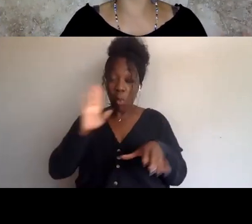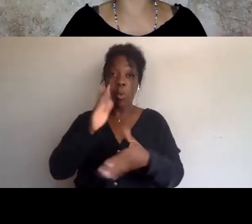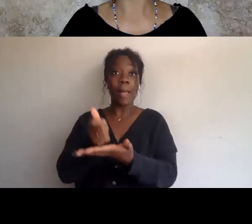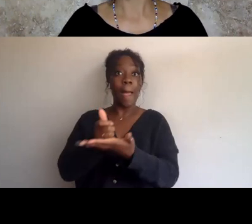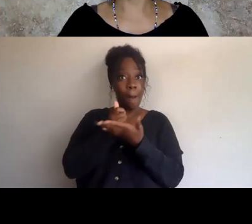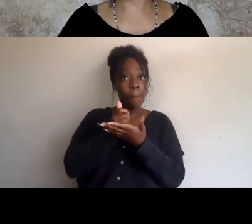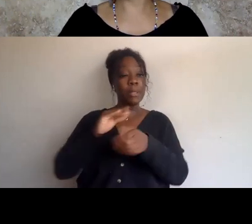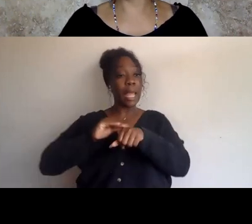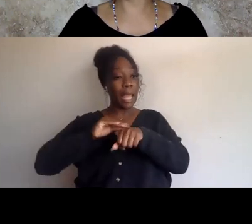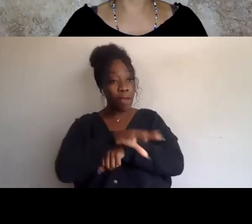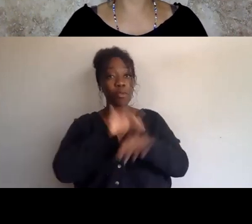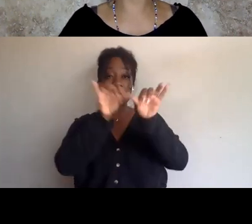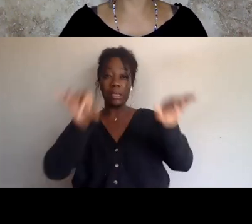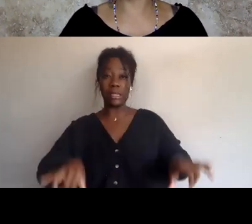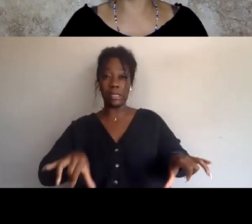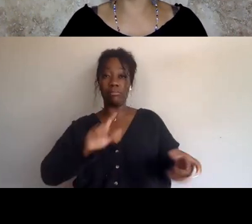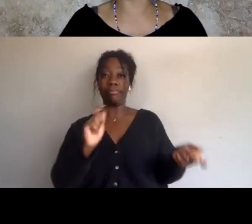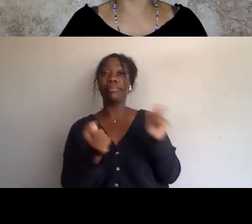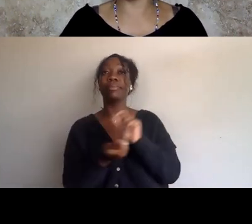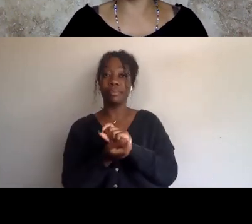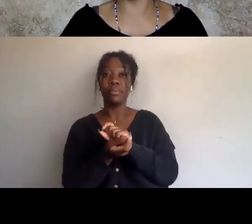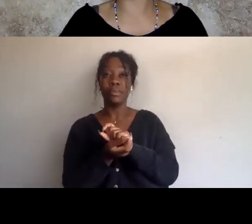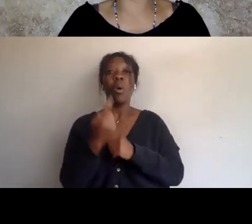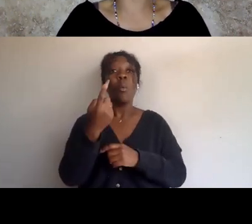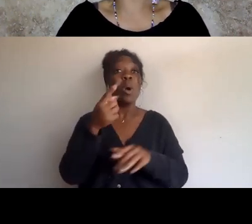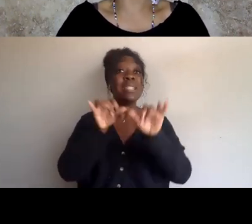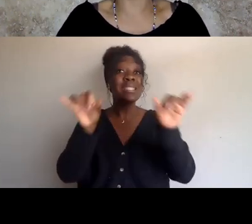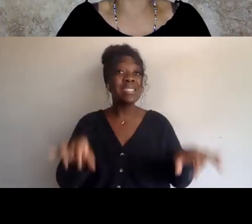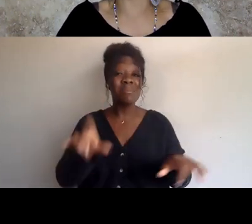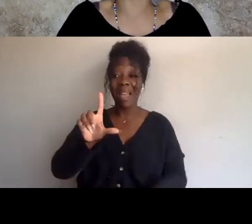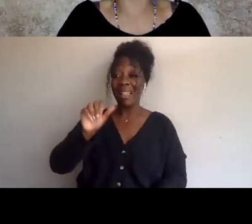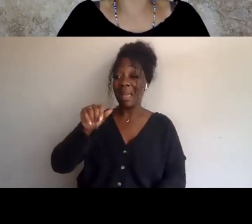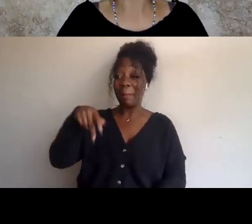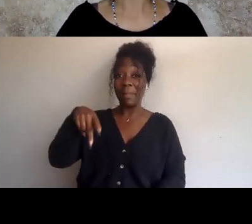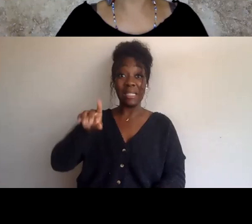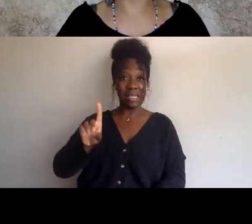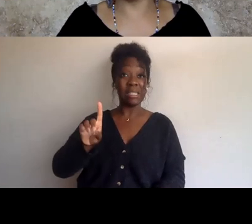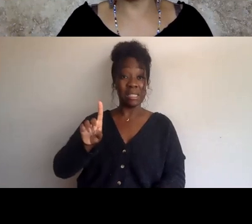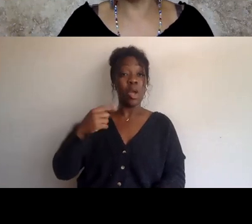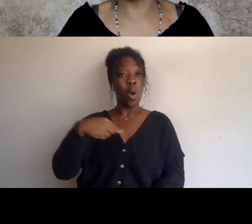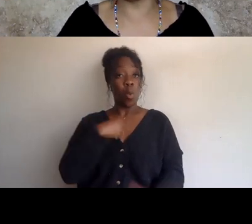is LAPD which we're seeking to upend as abolitionists, we're seeking to abolish, right?